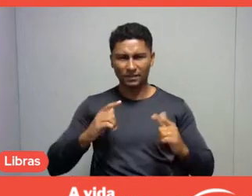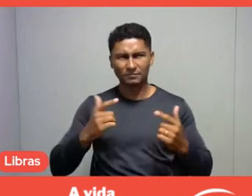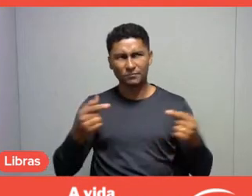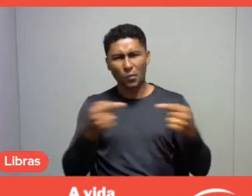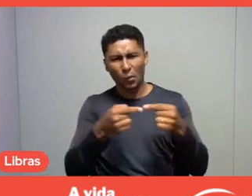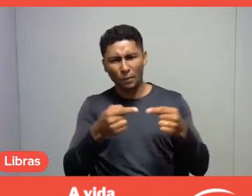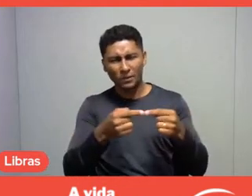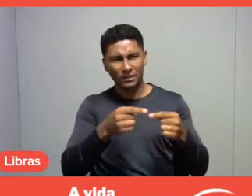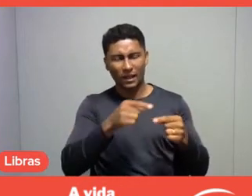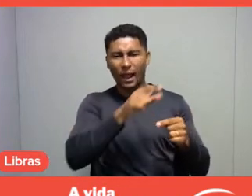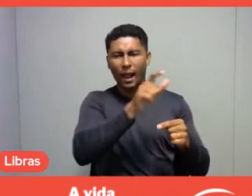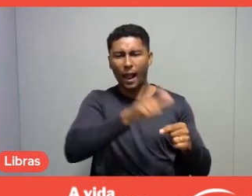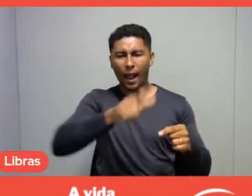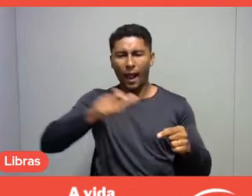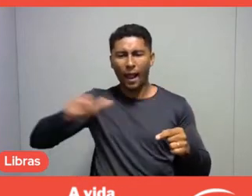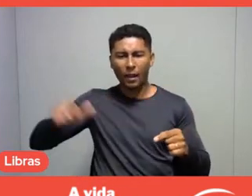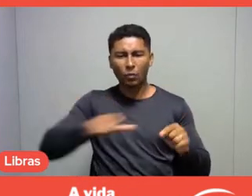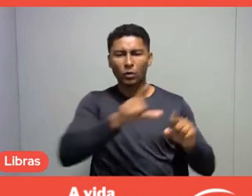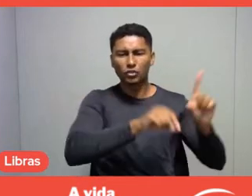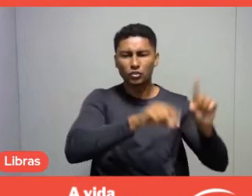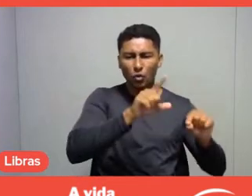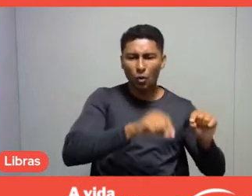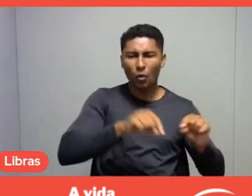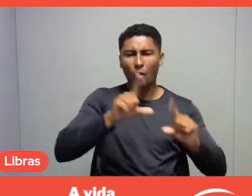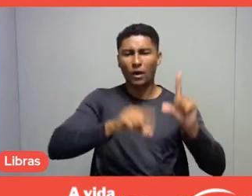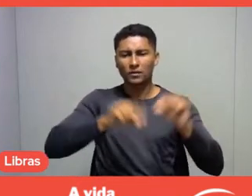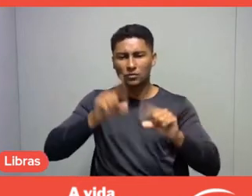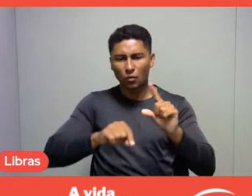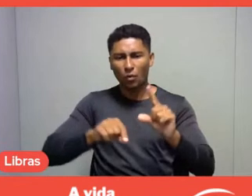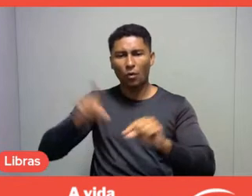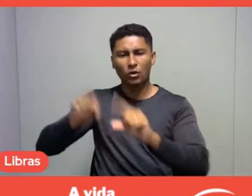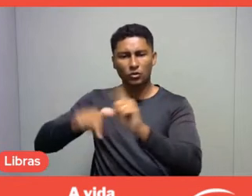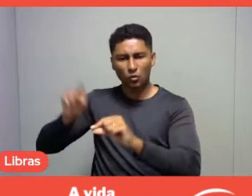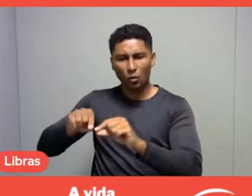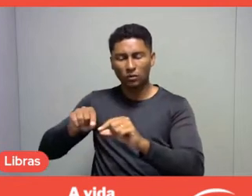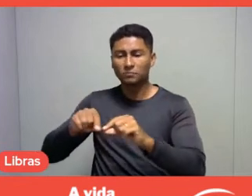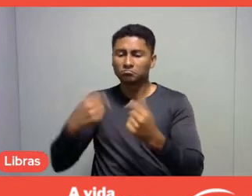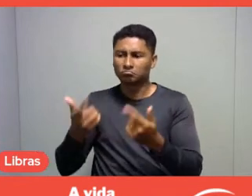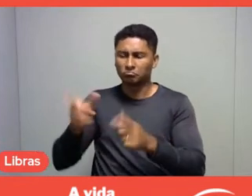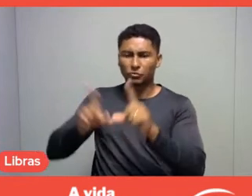and whether these choices can transform the ways people think, feel and act.